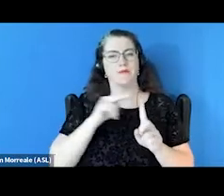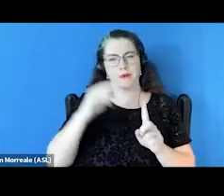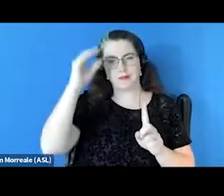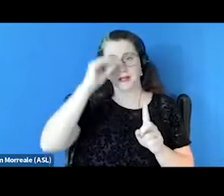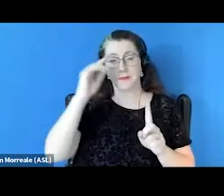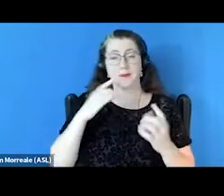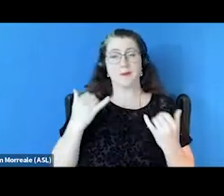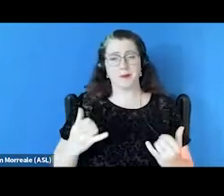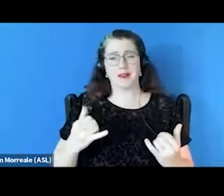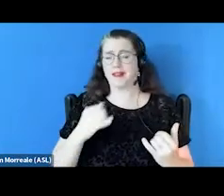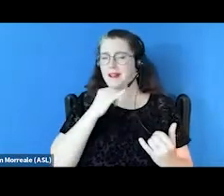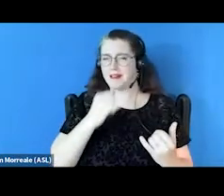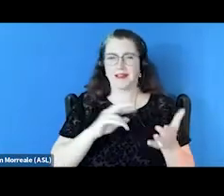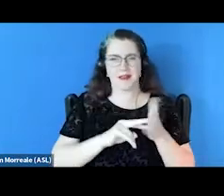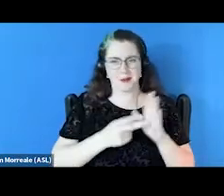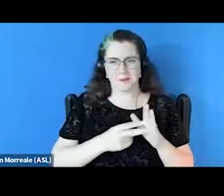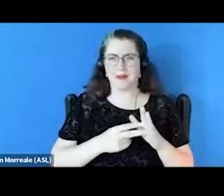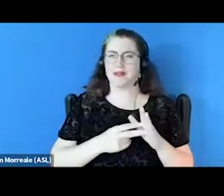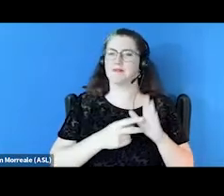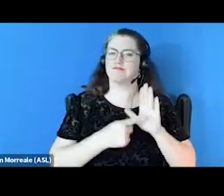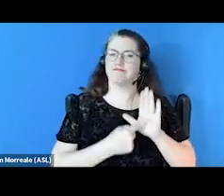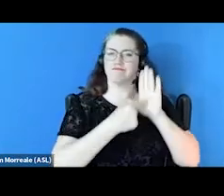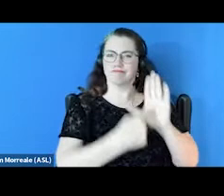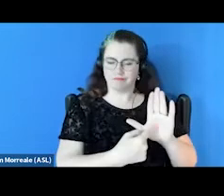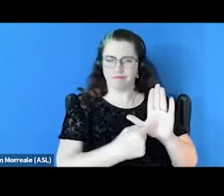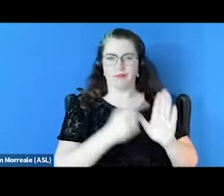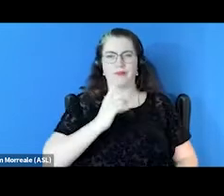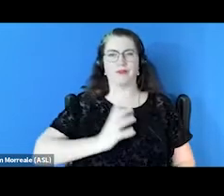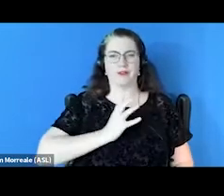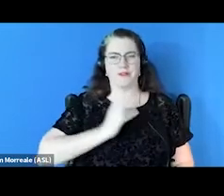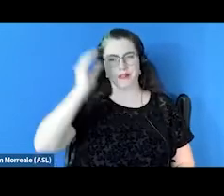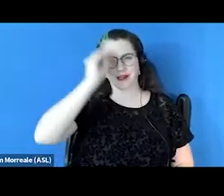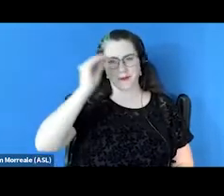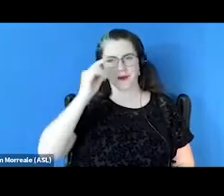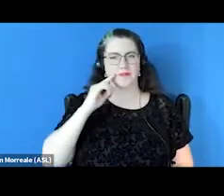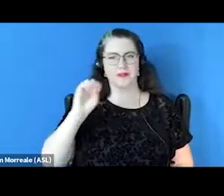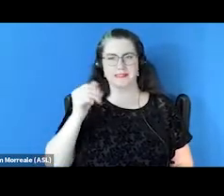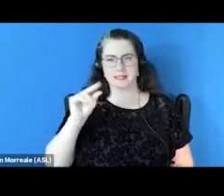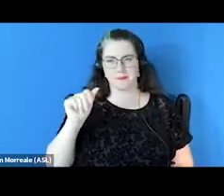don't necessarily represent official opinions of SAMHSA or HHS.